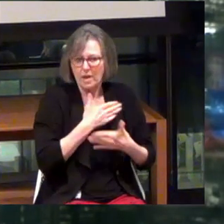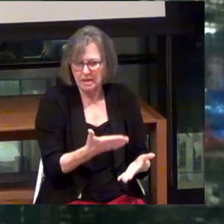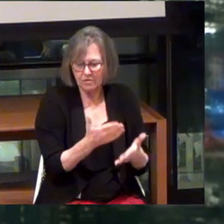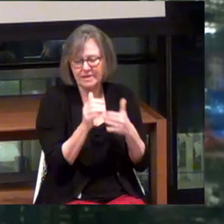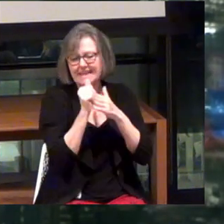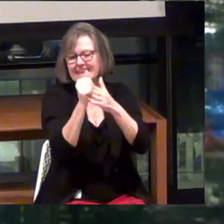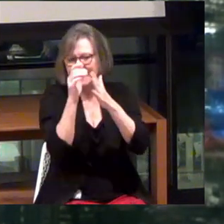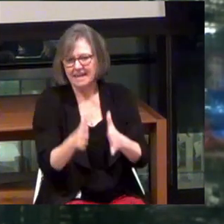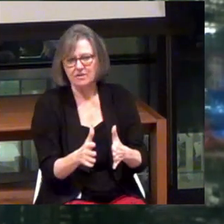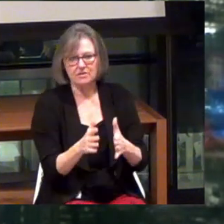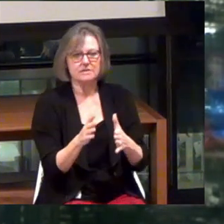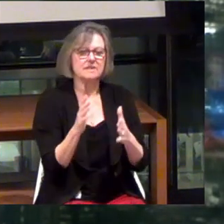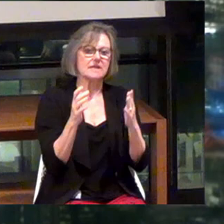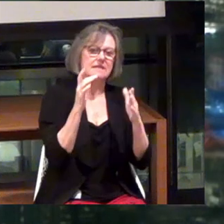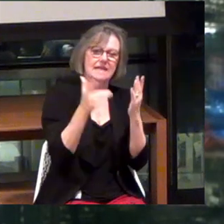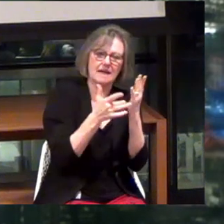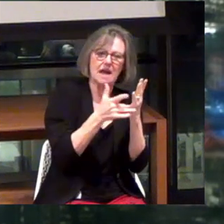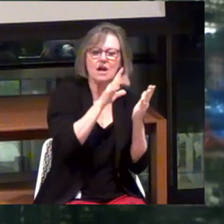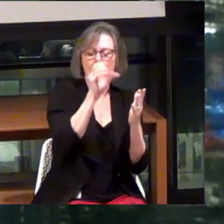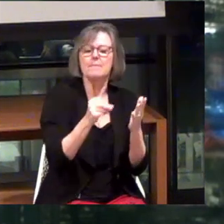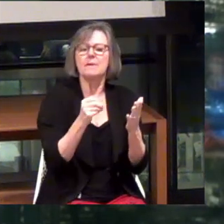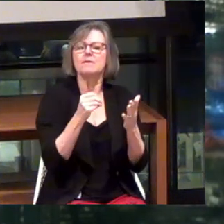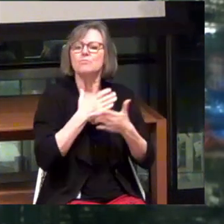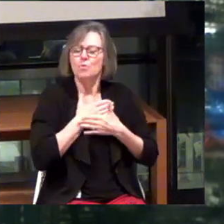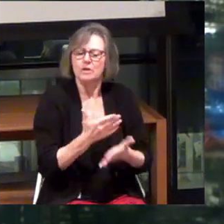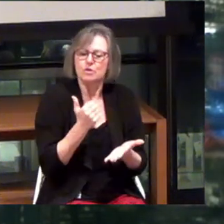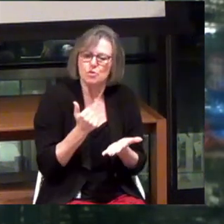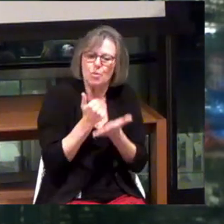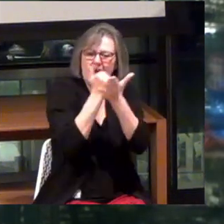the incumbent technology companies, to try to help support that.